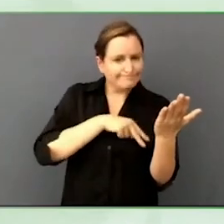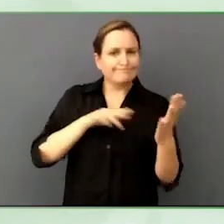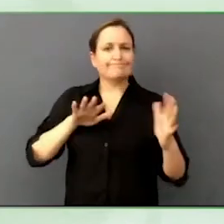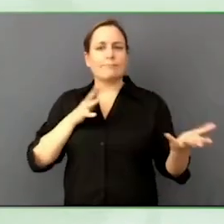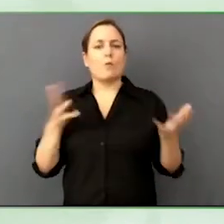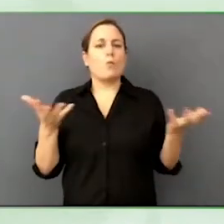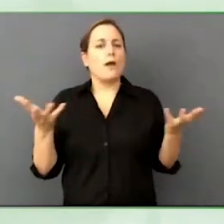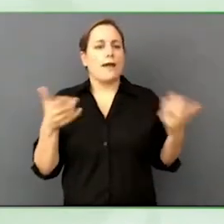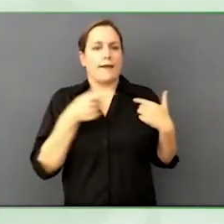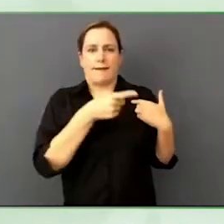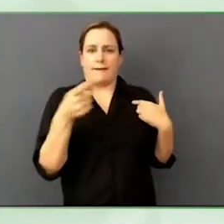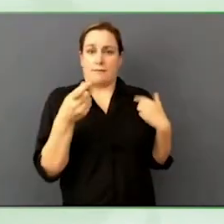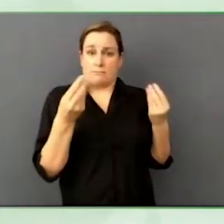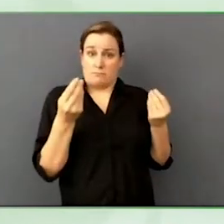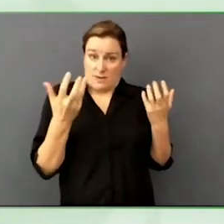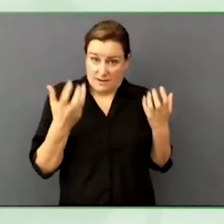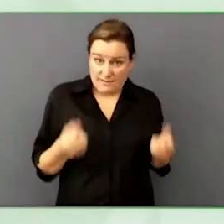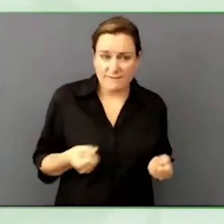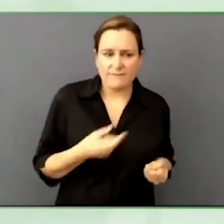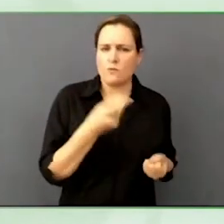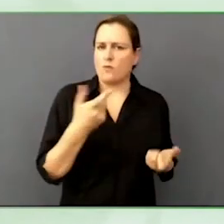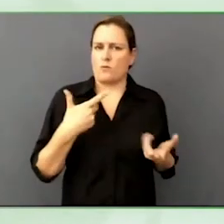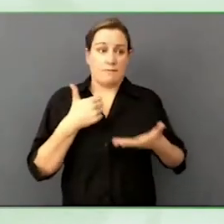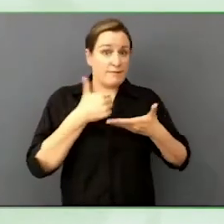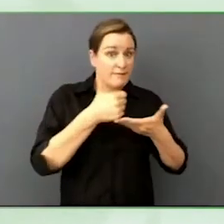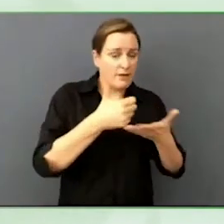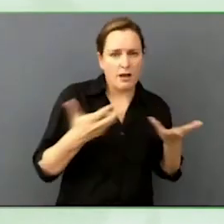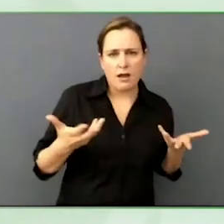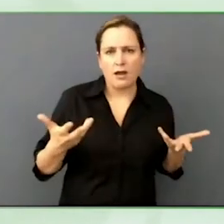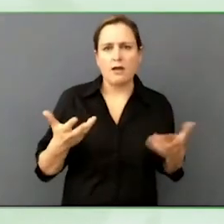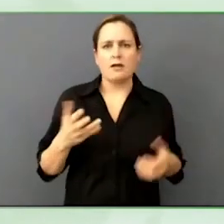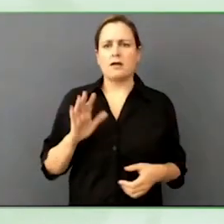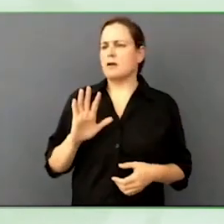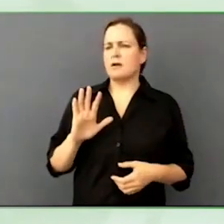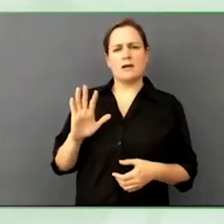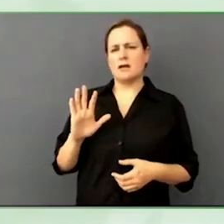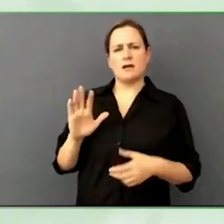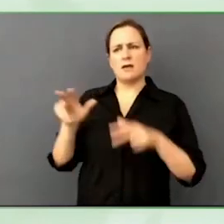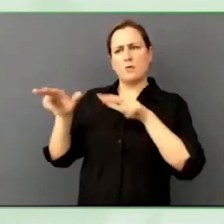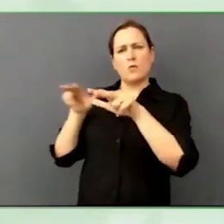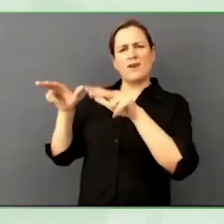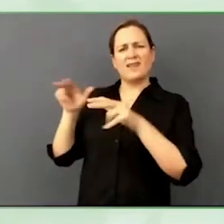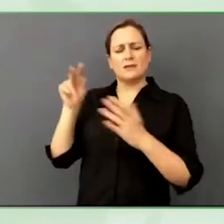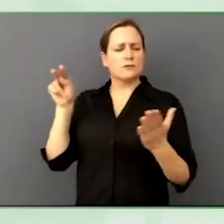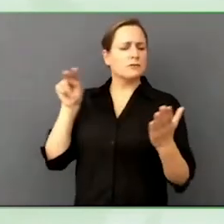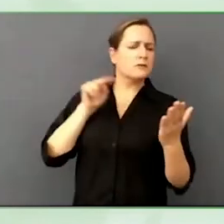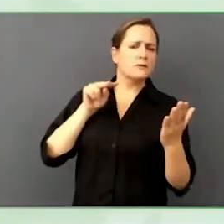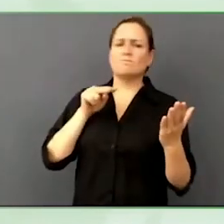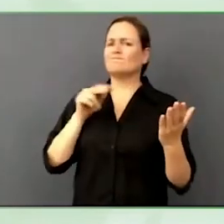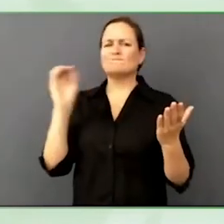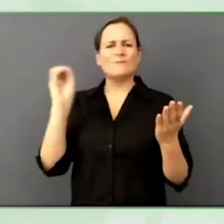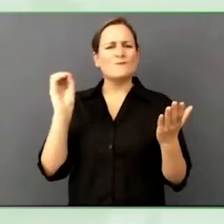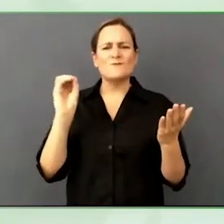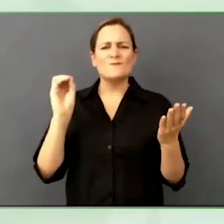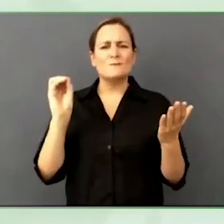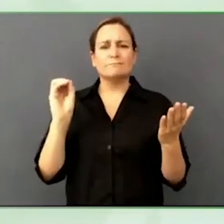Not many people have thought to look through those things to find those things.